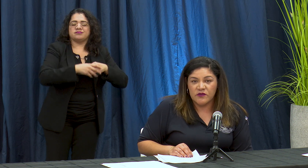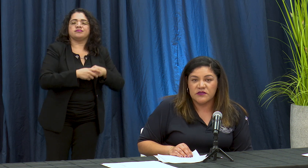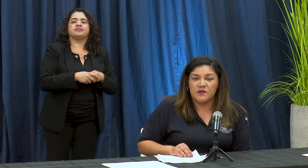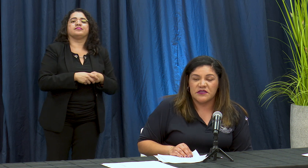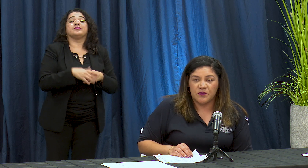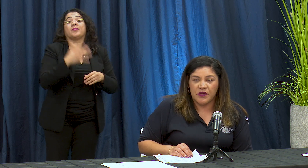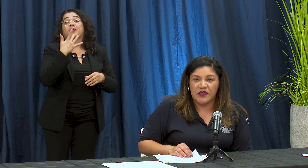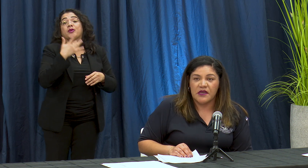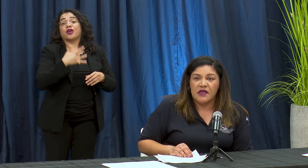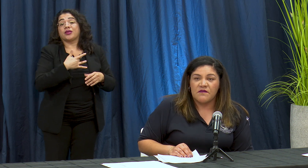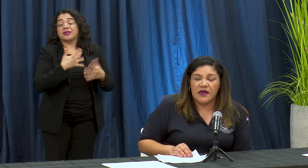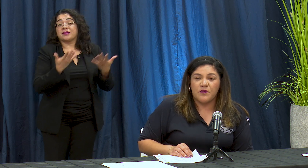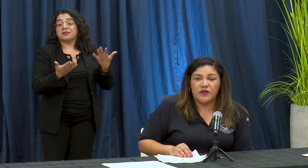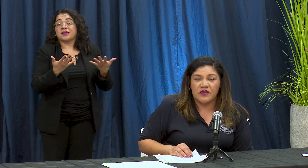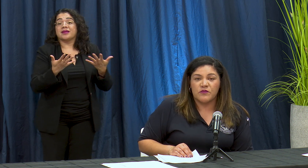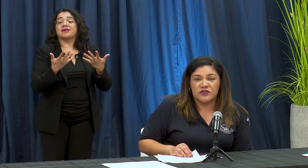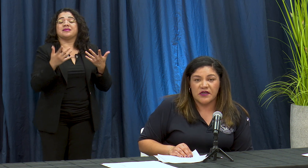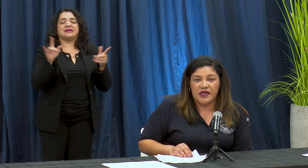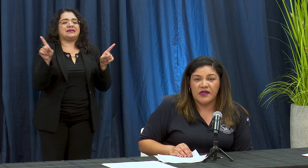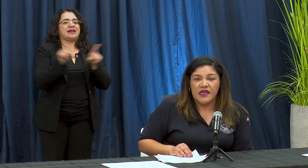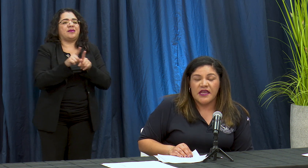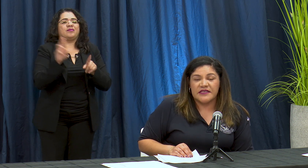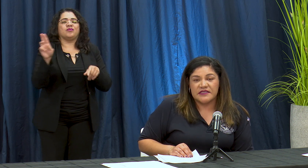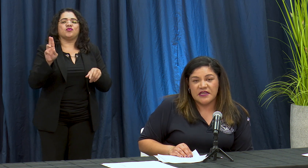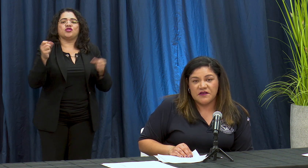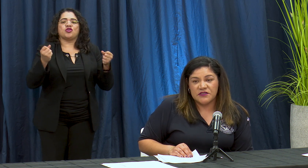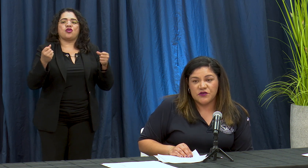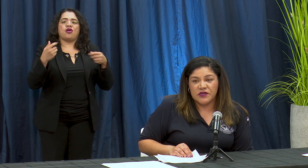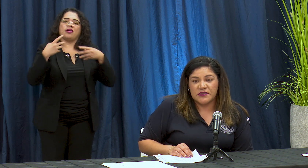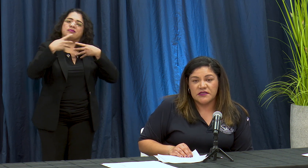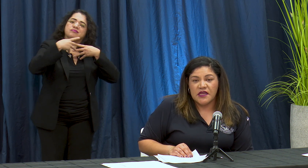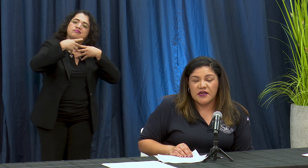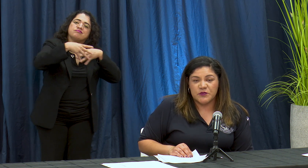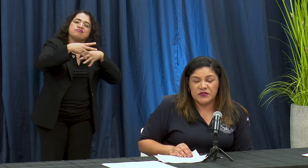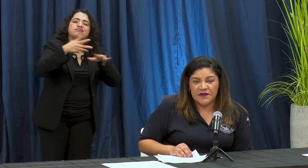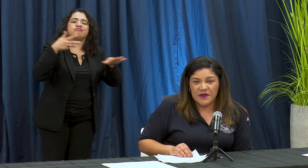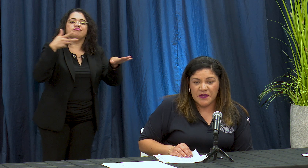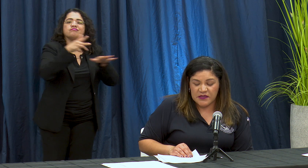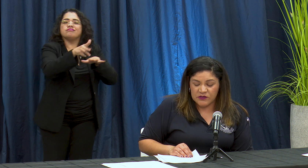ostomies se pueden van a poder demostrar es a celebrations responsible meant a